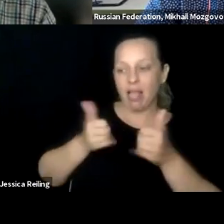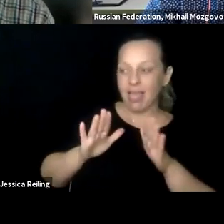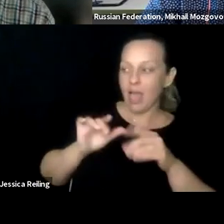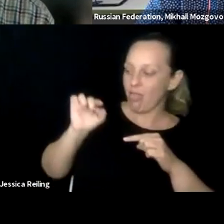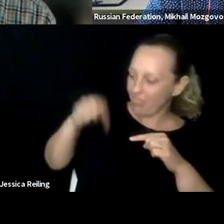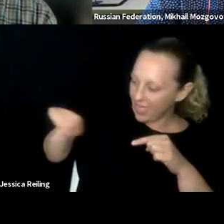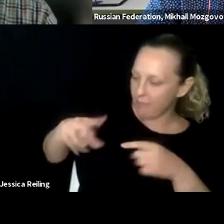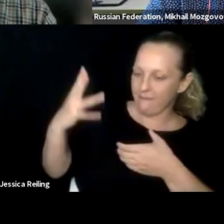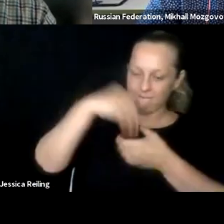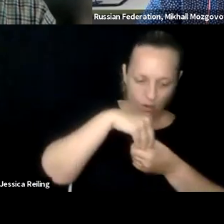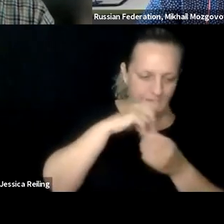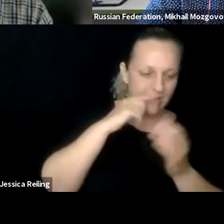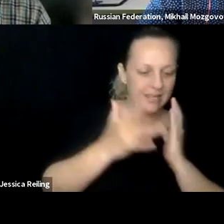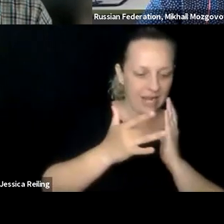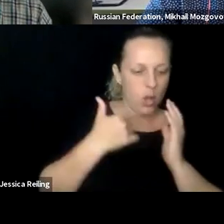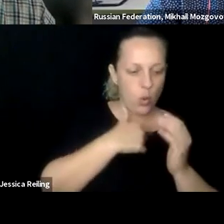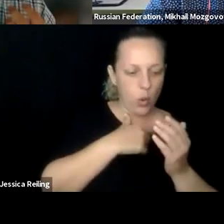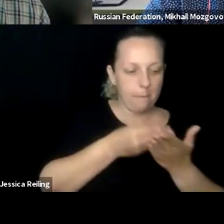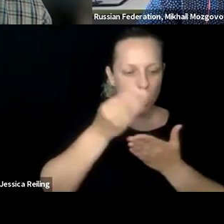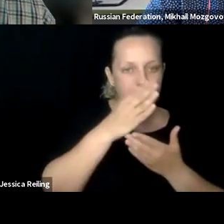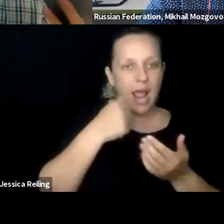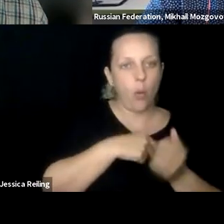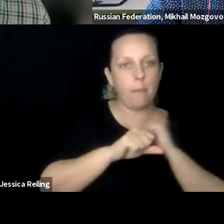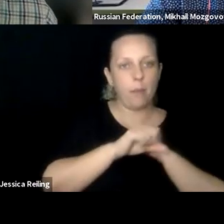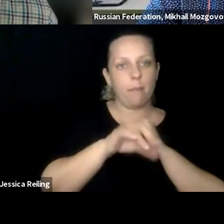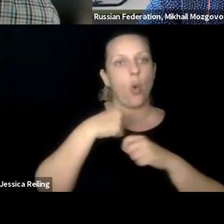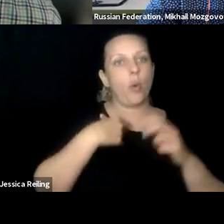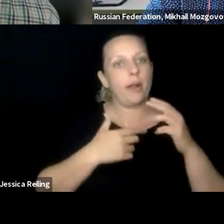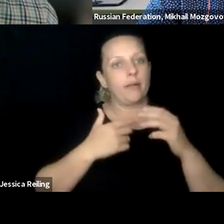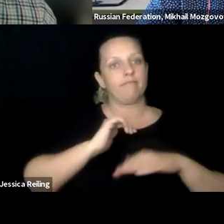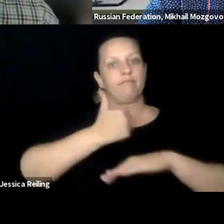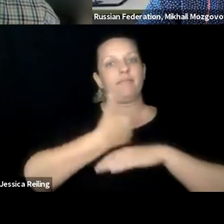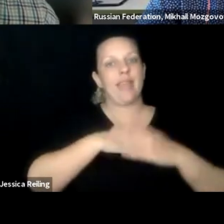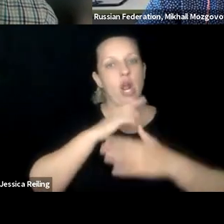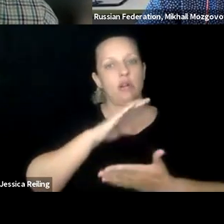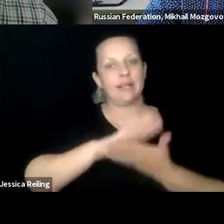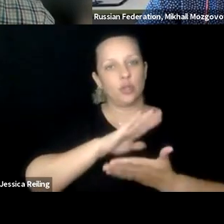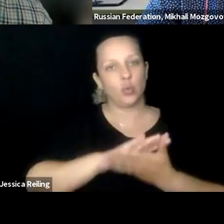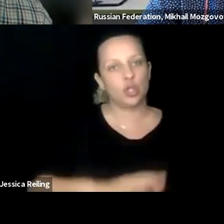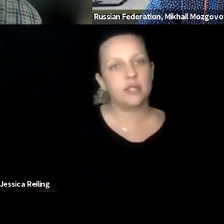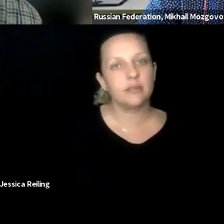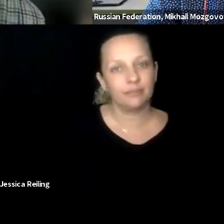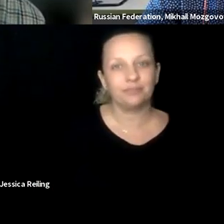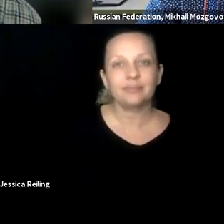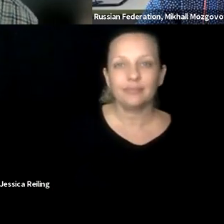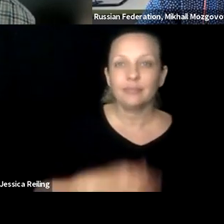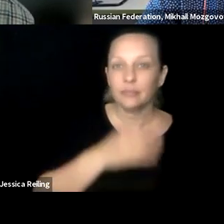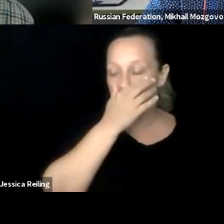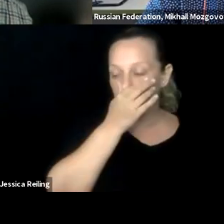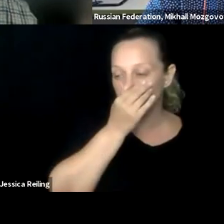they are people building content, so we need to allow and afford for that in the technologies that we purchase and that we promote